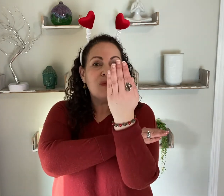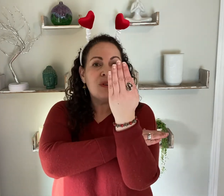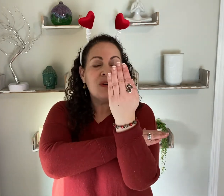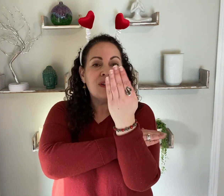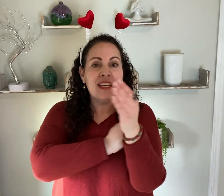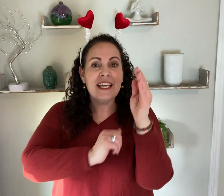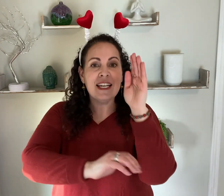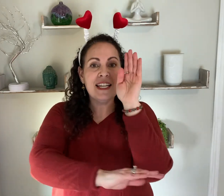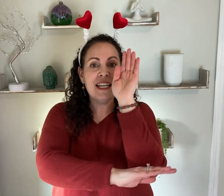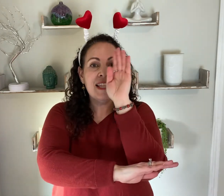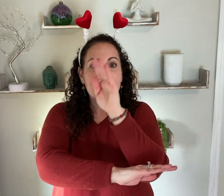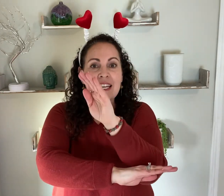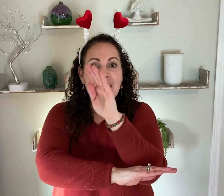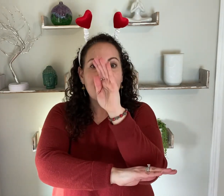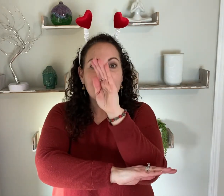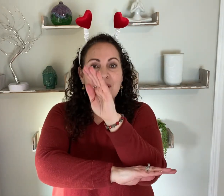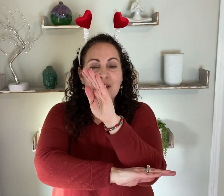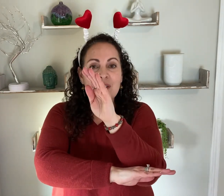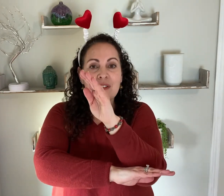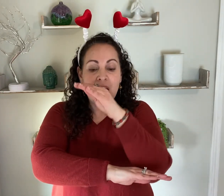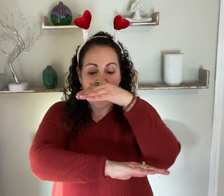I love you in the morning, And in the afternoon.